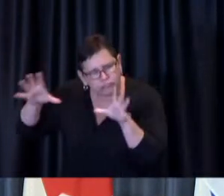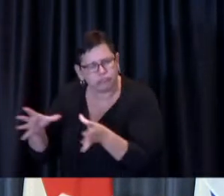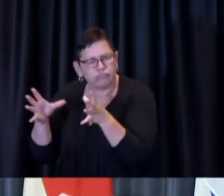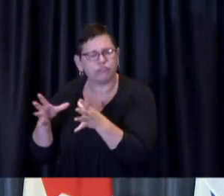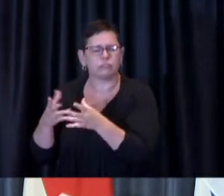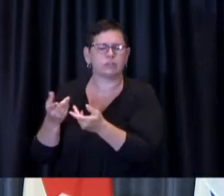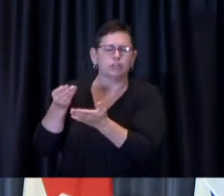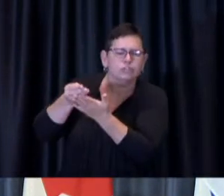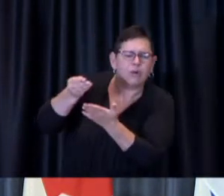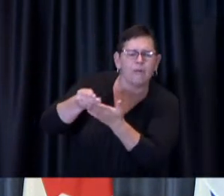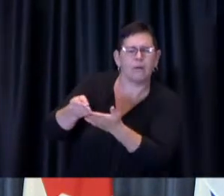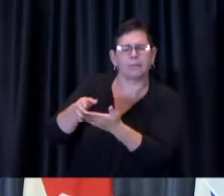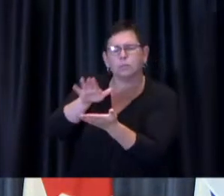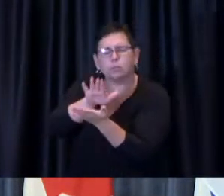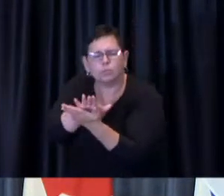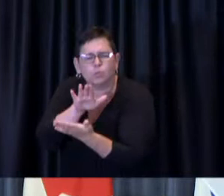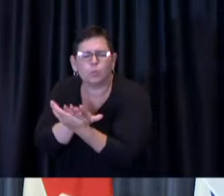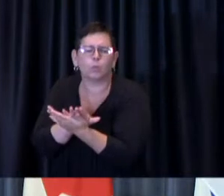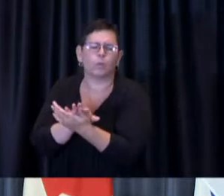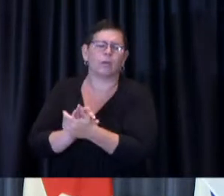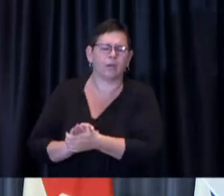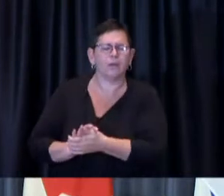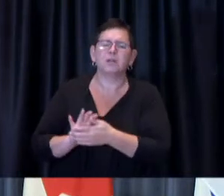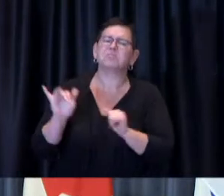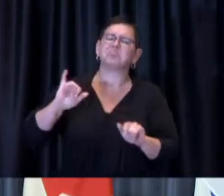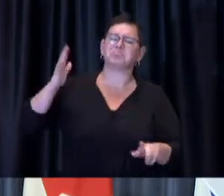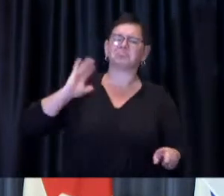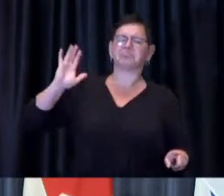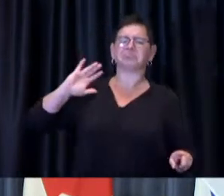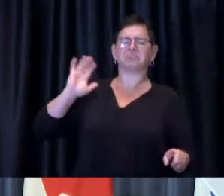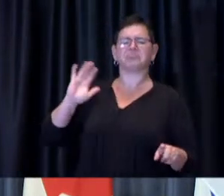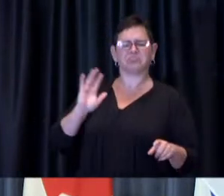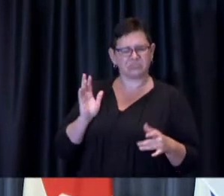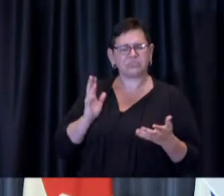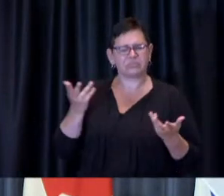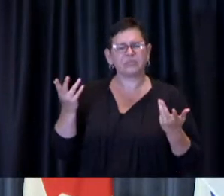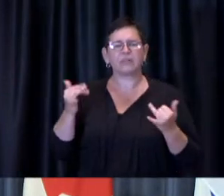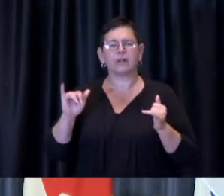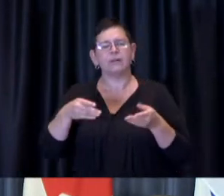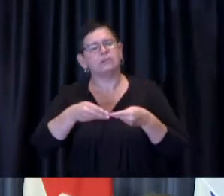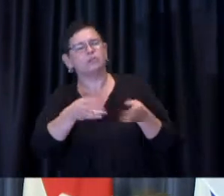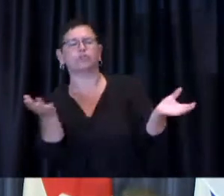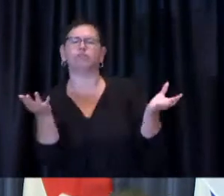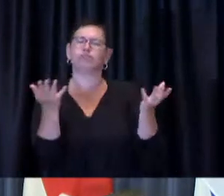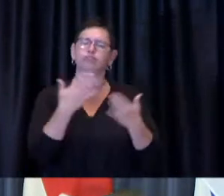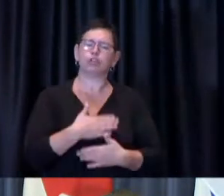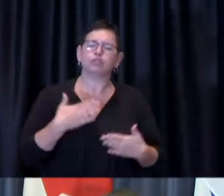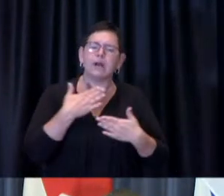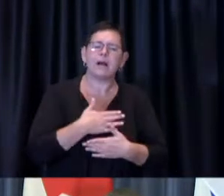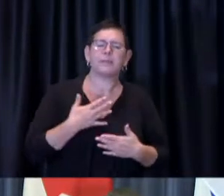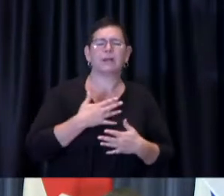Like we've done in the past, these clinics will offer entertainment and give-aways throughout the day to make it a better experience for everyone.